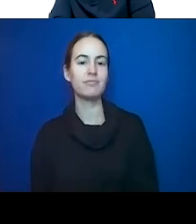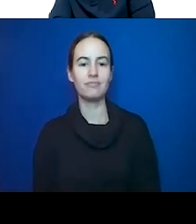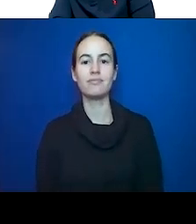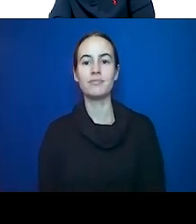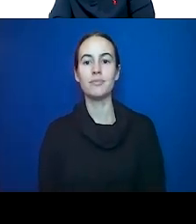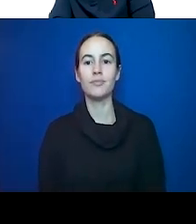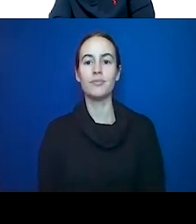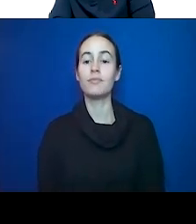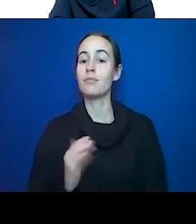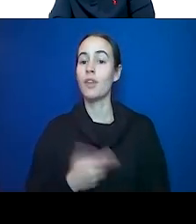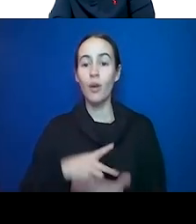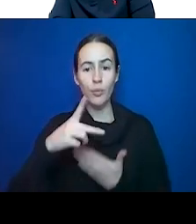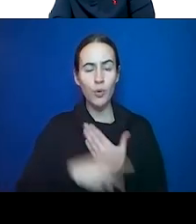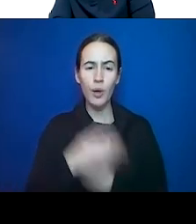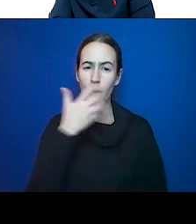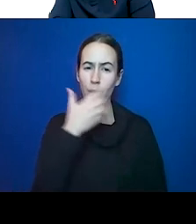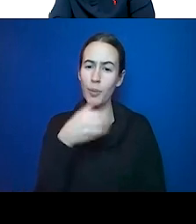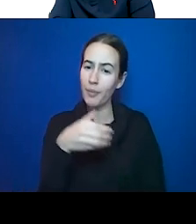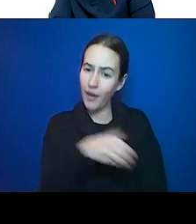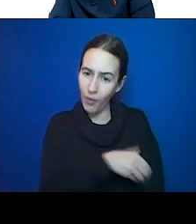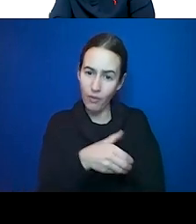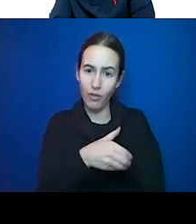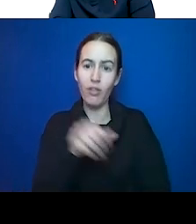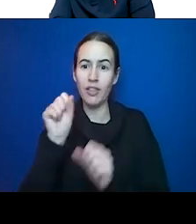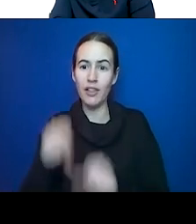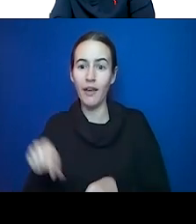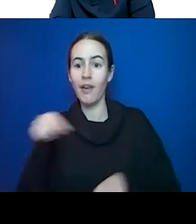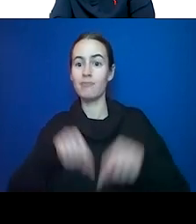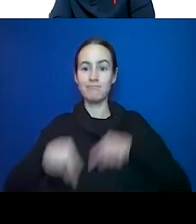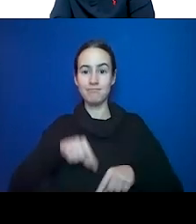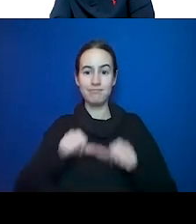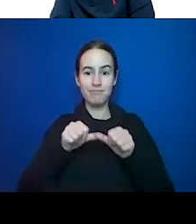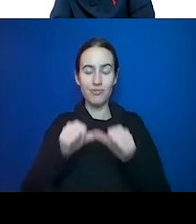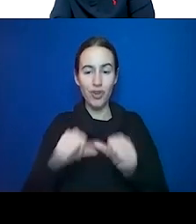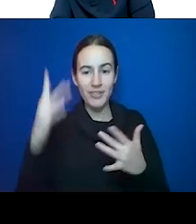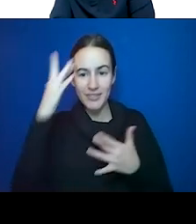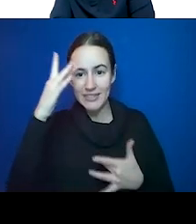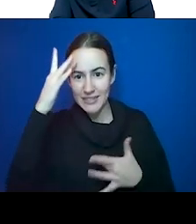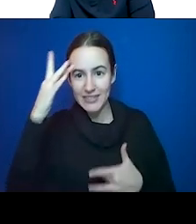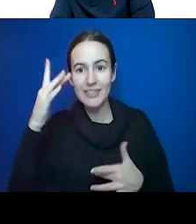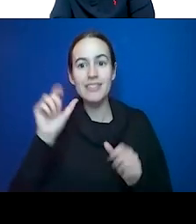not only reversing chronic disease but taking care of some immediate problems. One of our